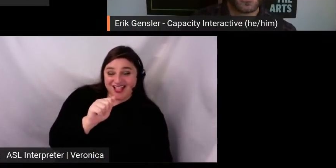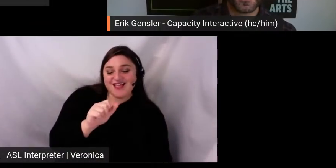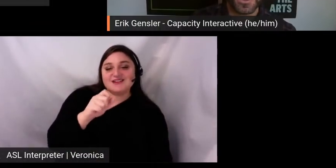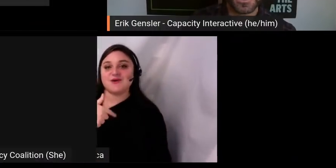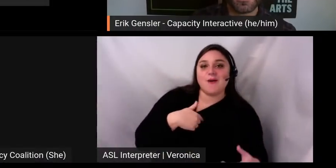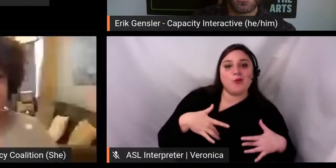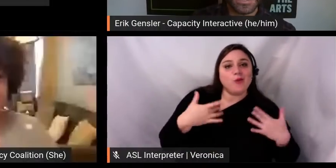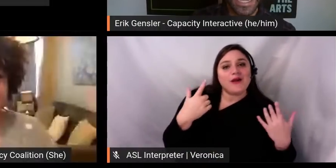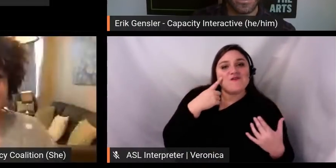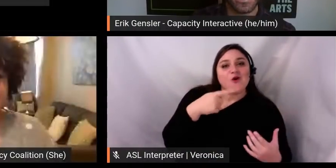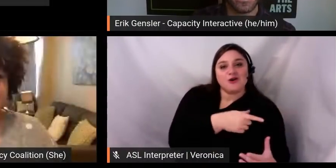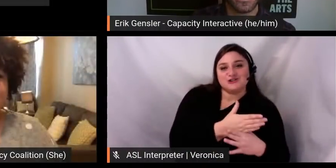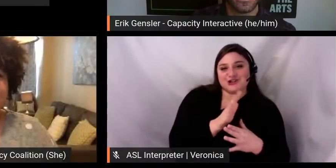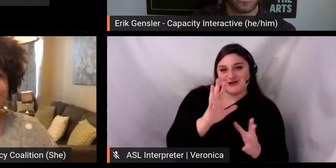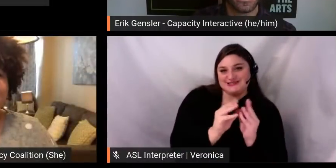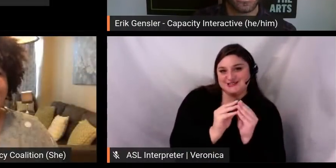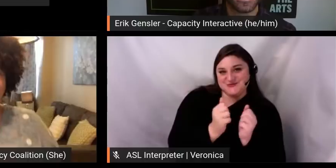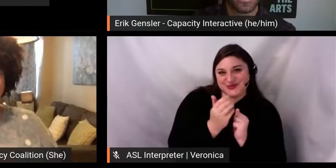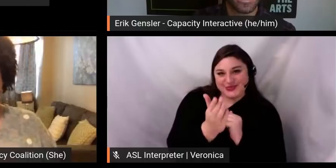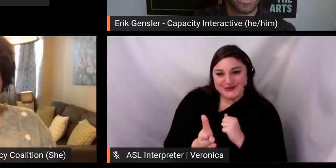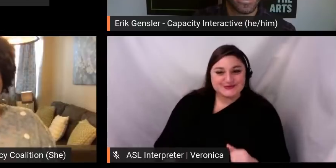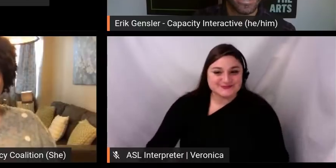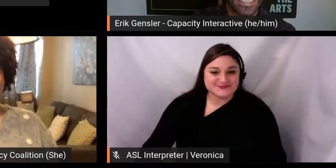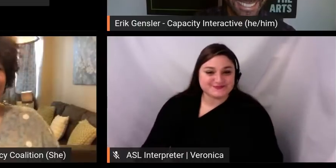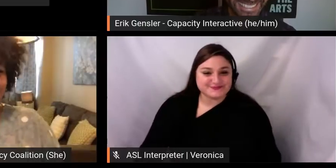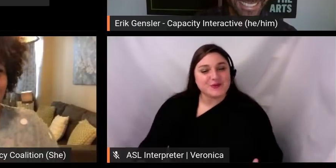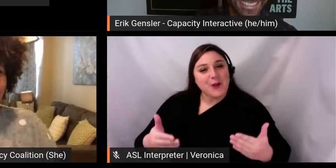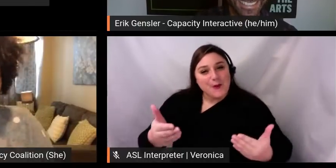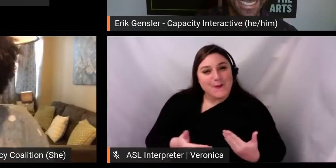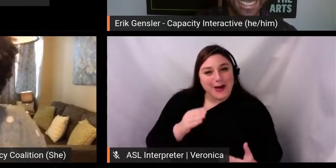Welcome! MICAYLA BREWSTER: Hello! I'm so excited to be here!